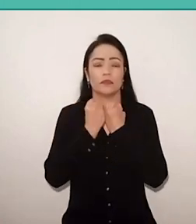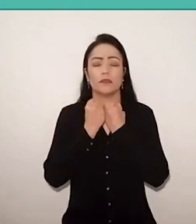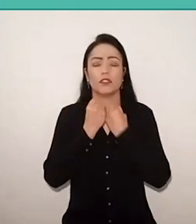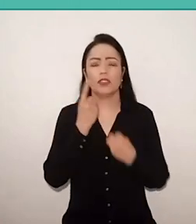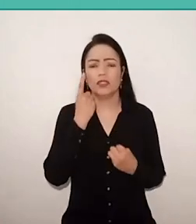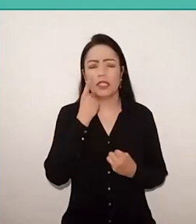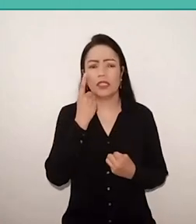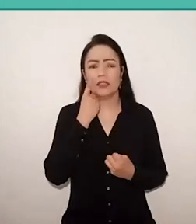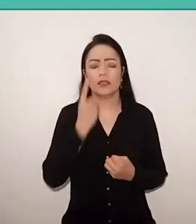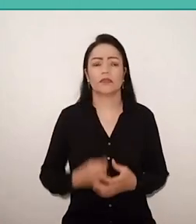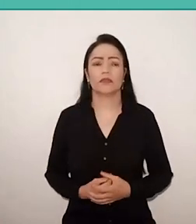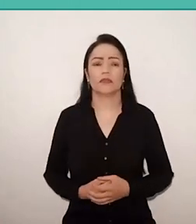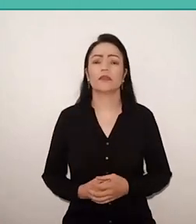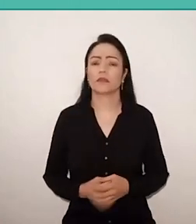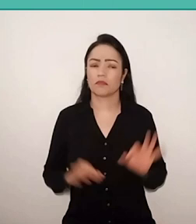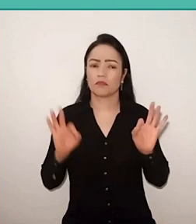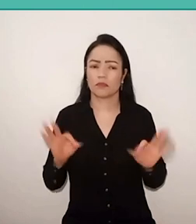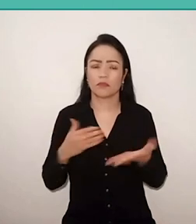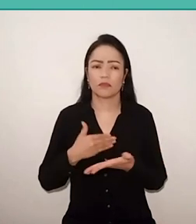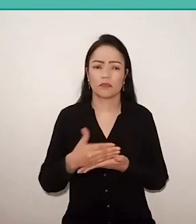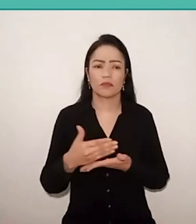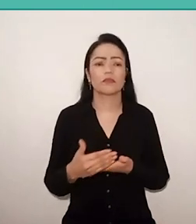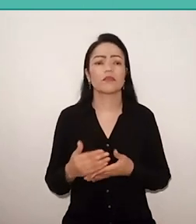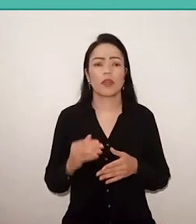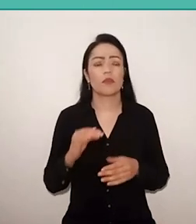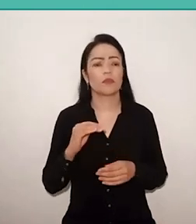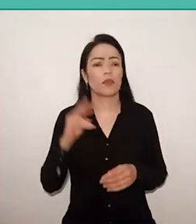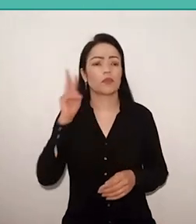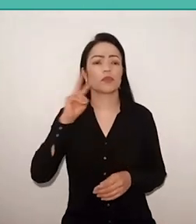which certainly already subscribes to history of Brazilian education.